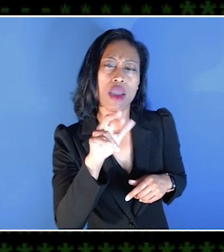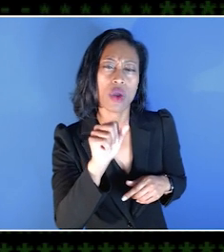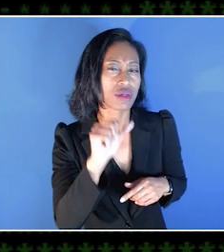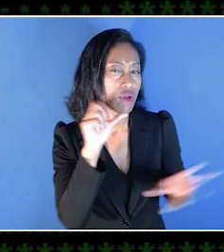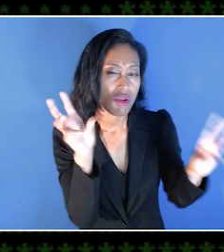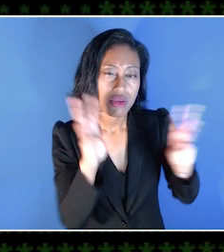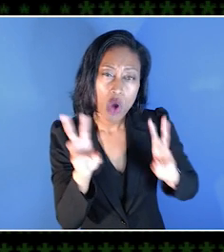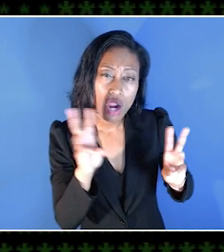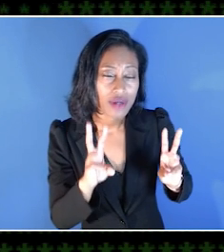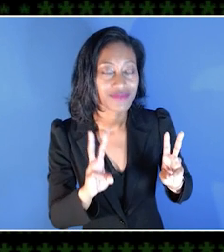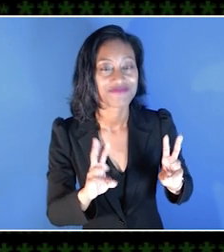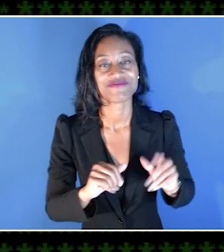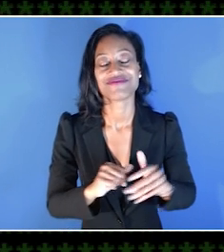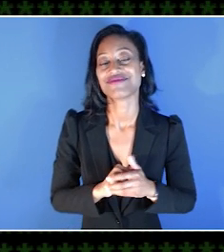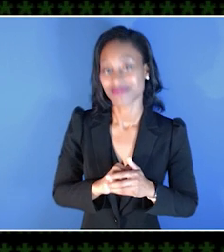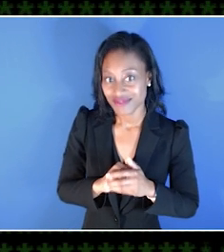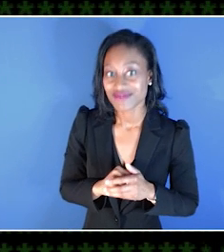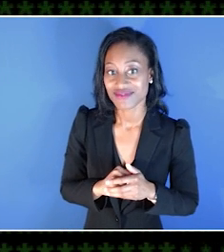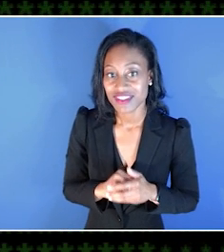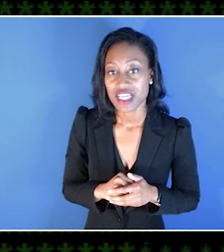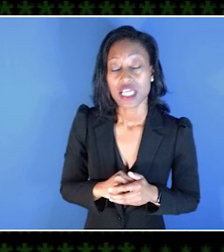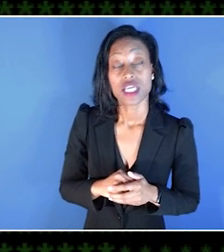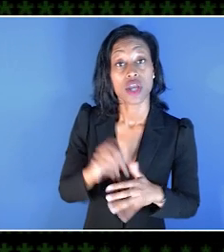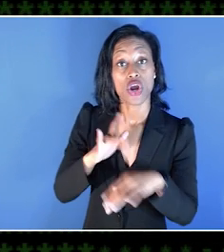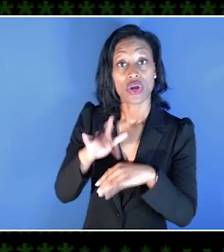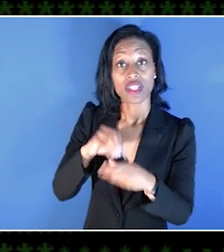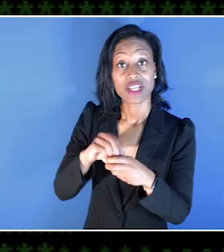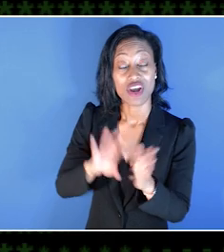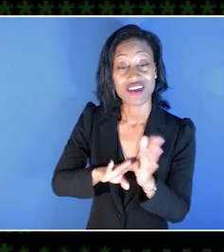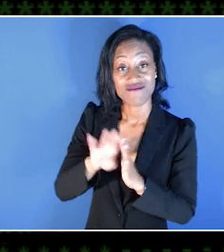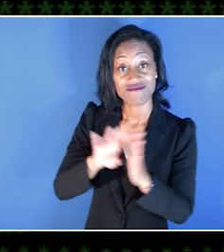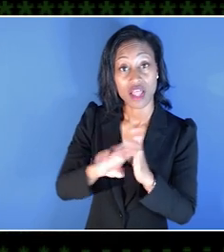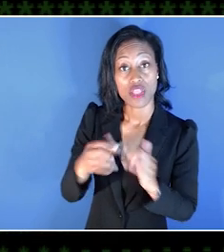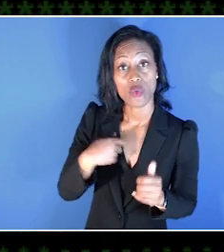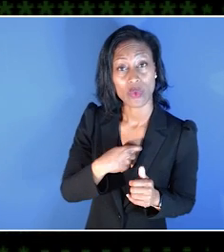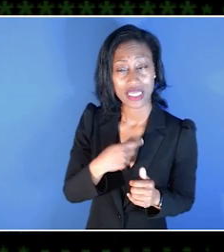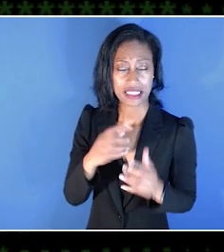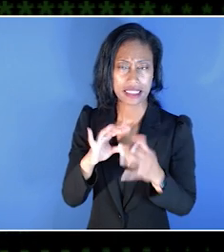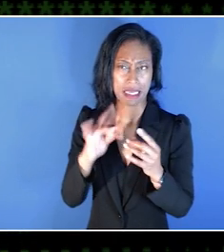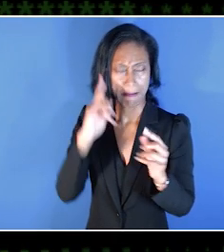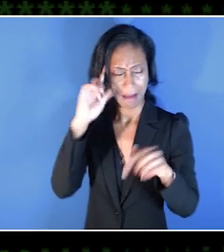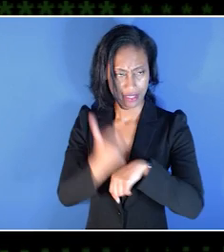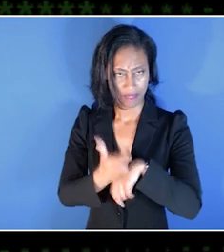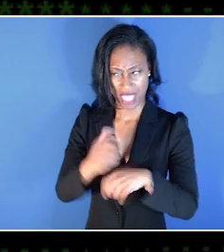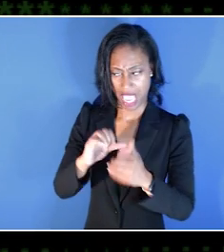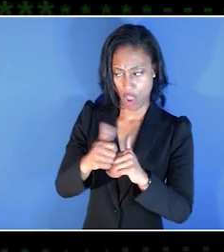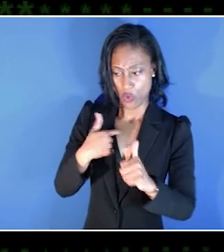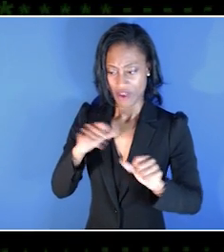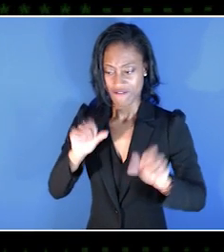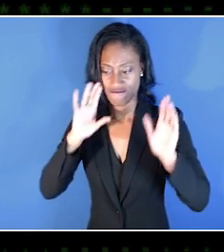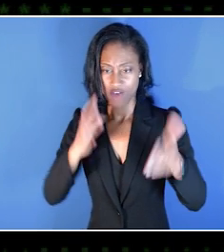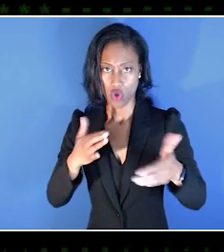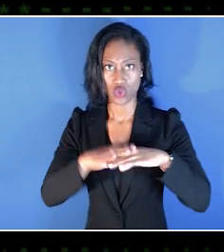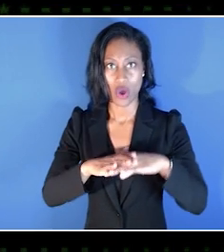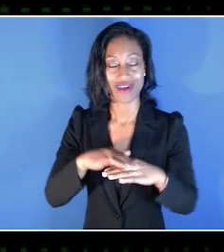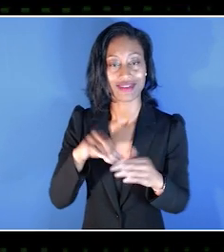Early on in our development, we went in with the mindset of, how can we focus on accessibility?